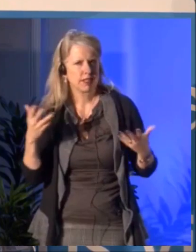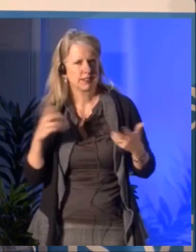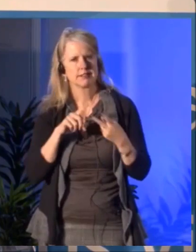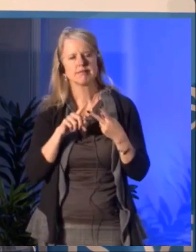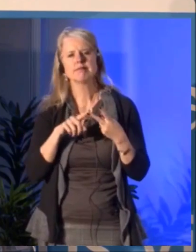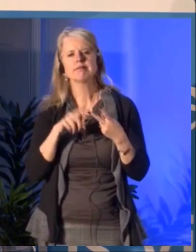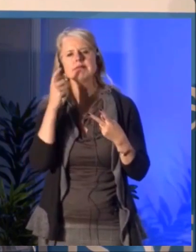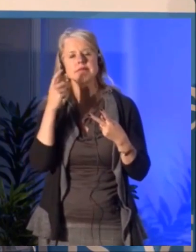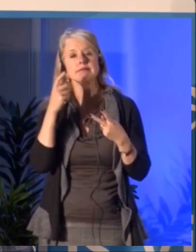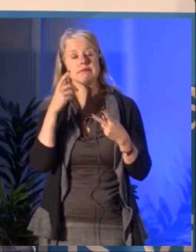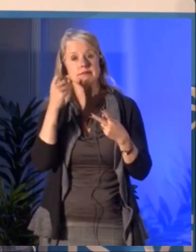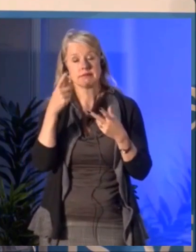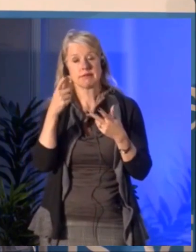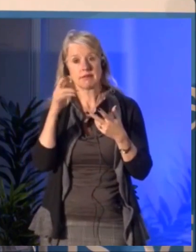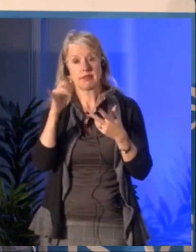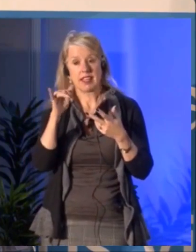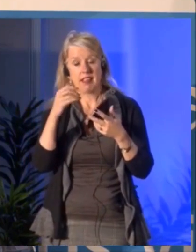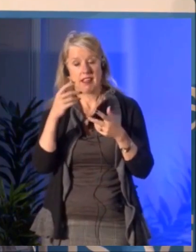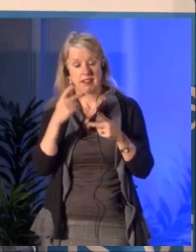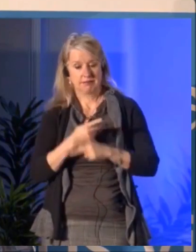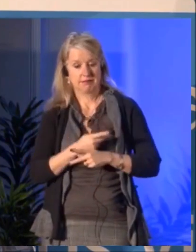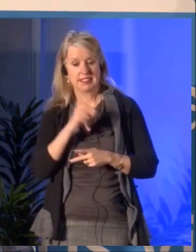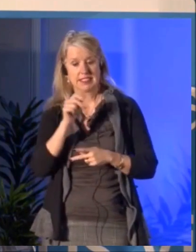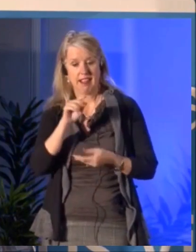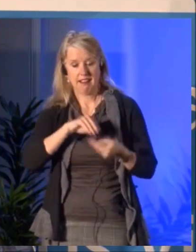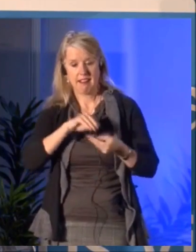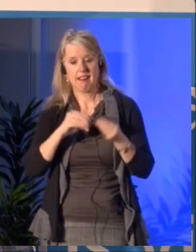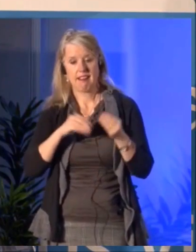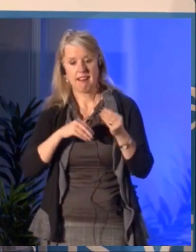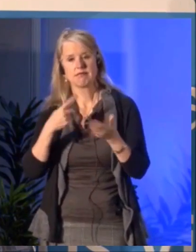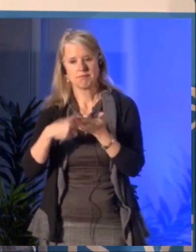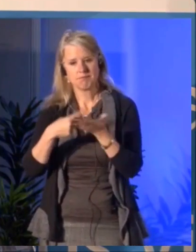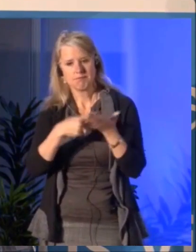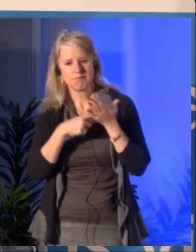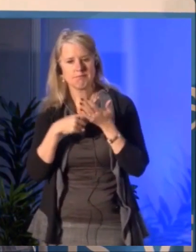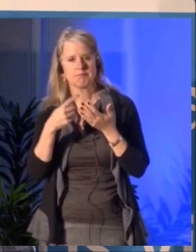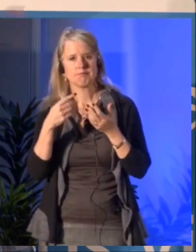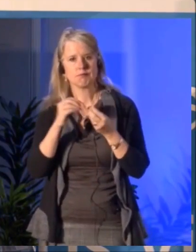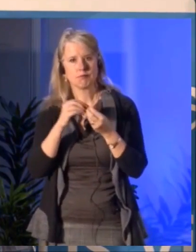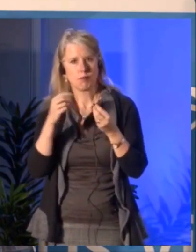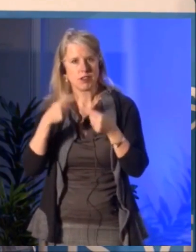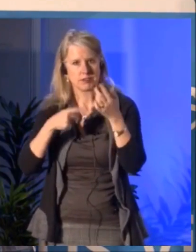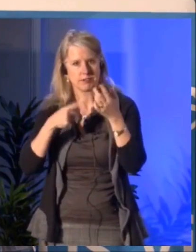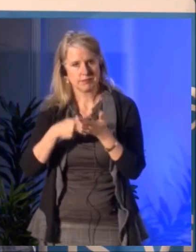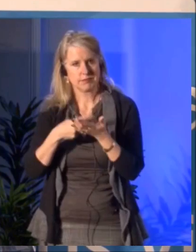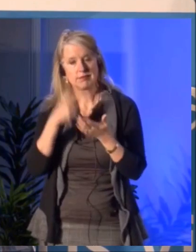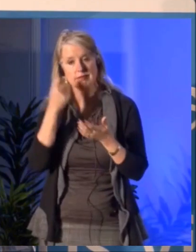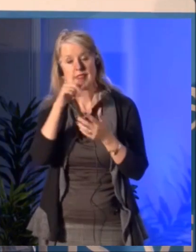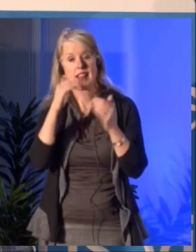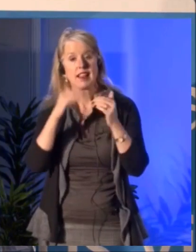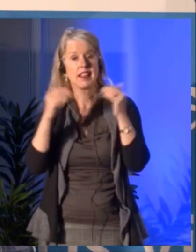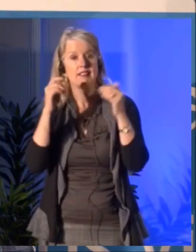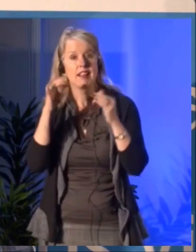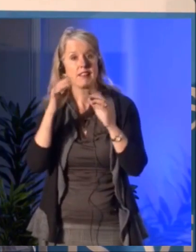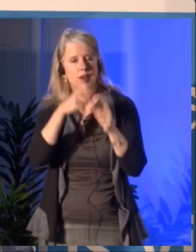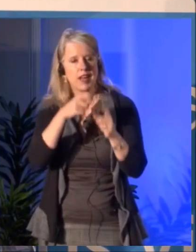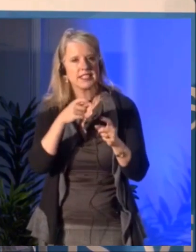So we released everything and people can play with those data and come with a lot of different conclusions depending on,